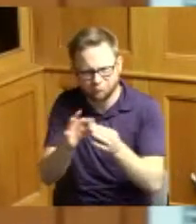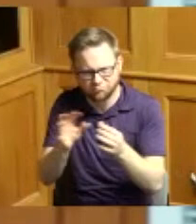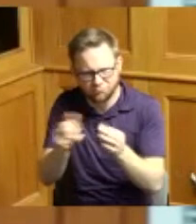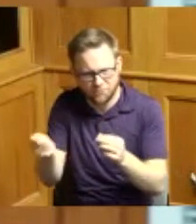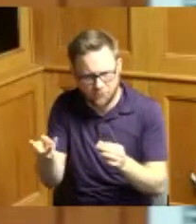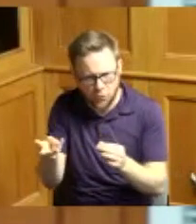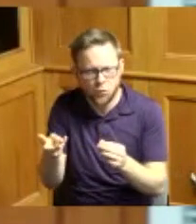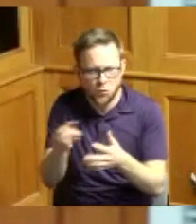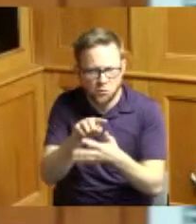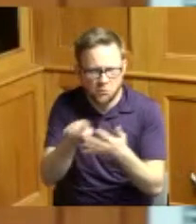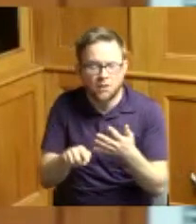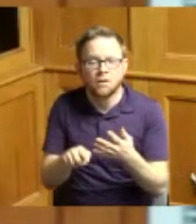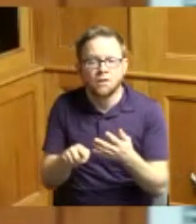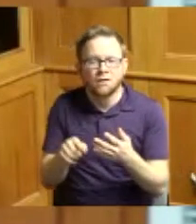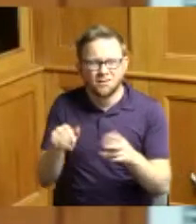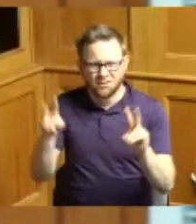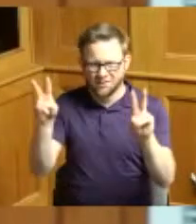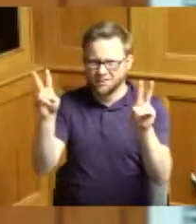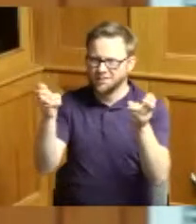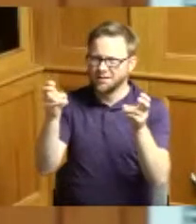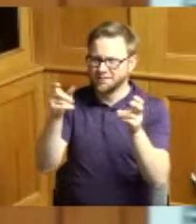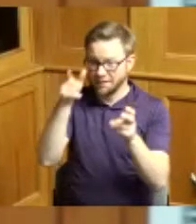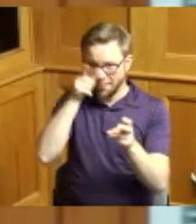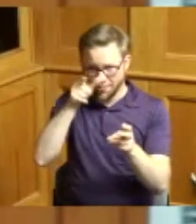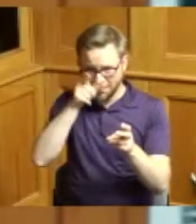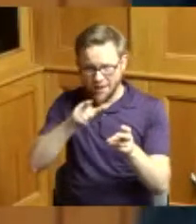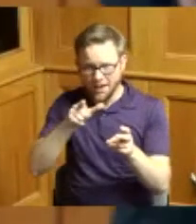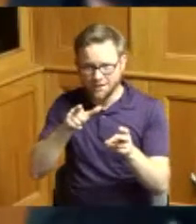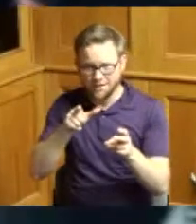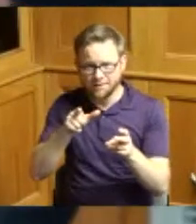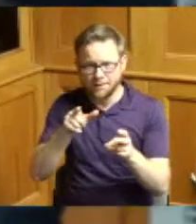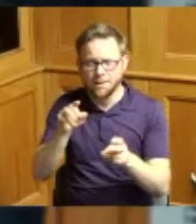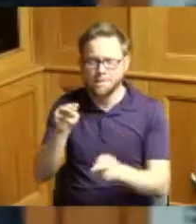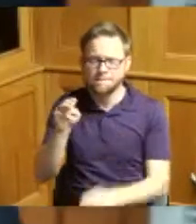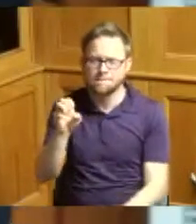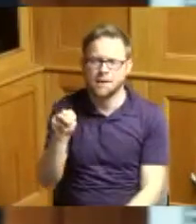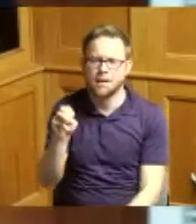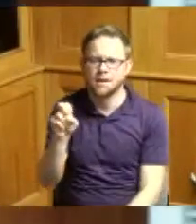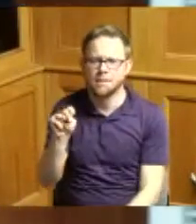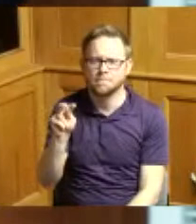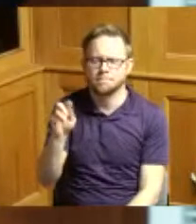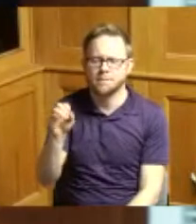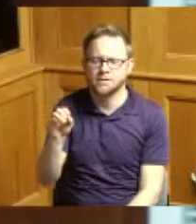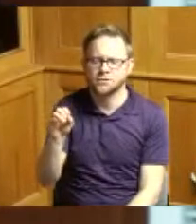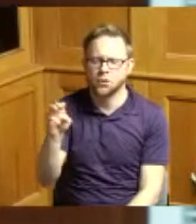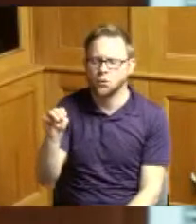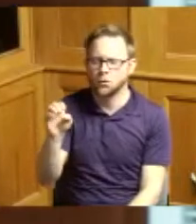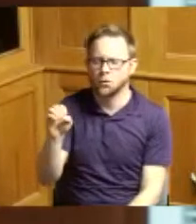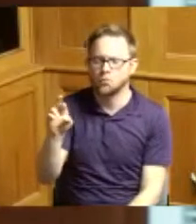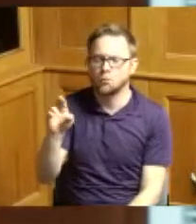it's a phrase I believe it's a Latin phrase memento mori which means remember that we shall